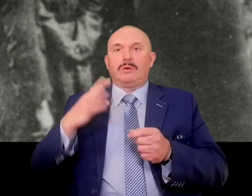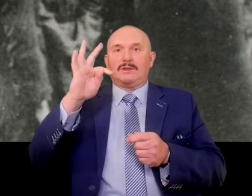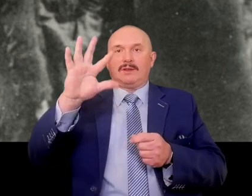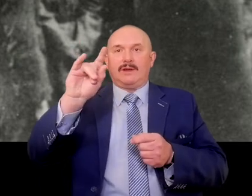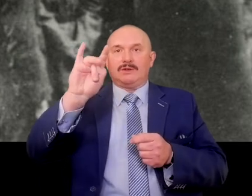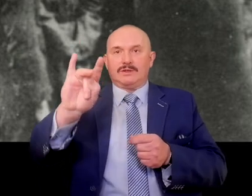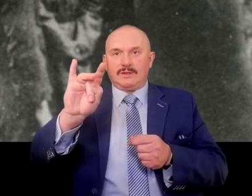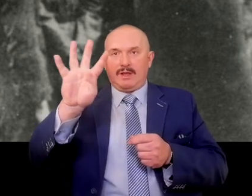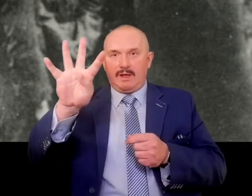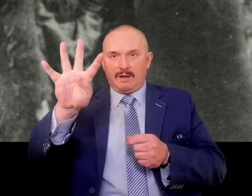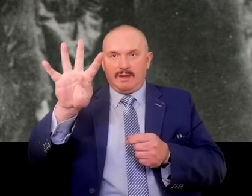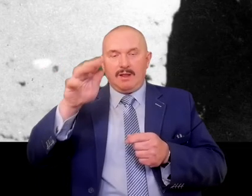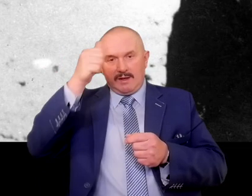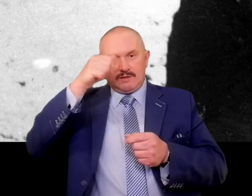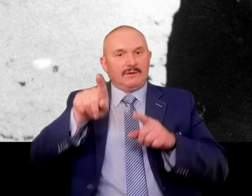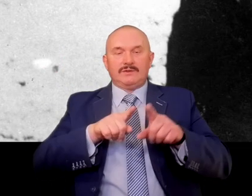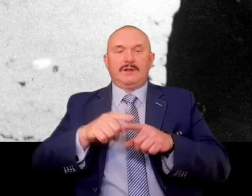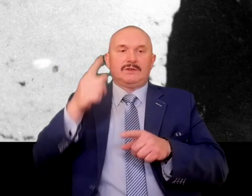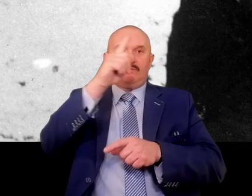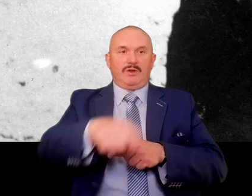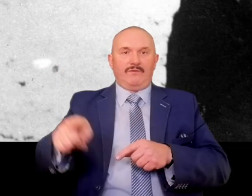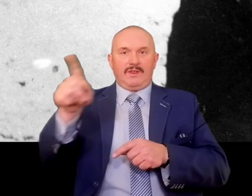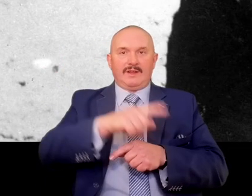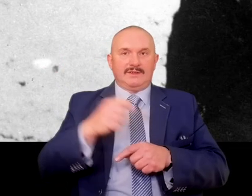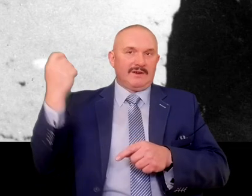i.e. liquidation of people, as it was then called, of little value.